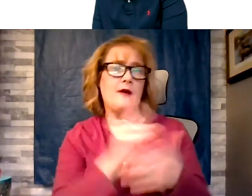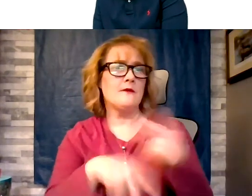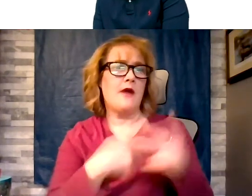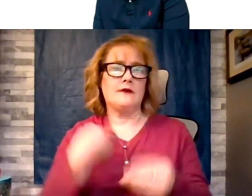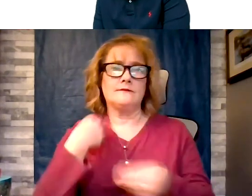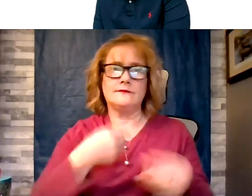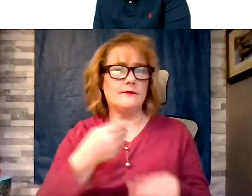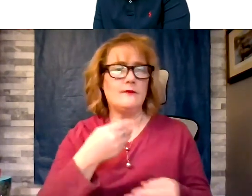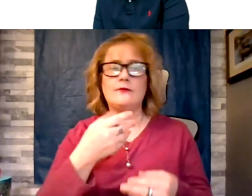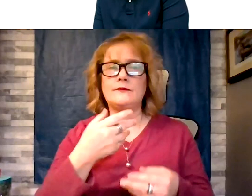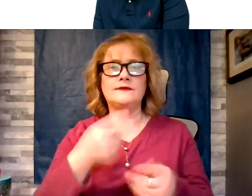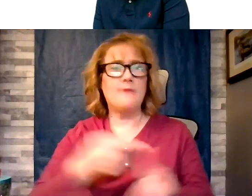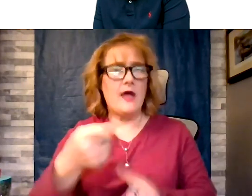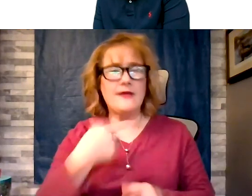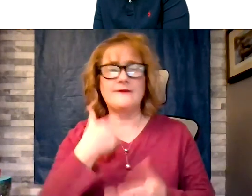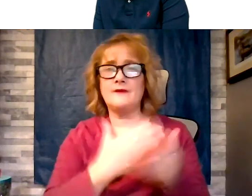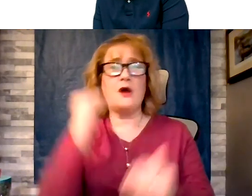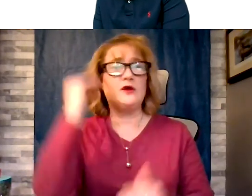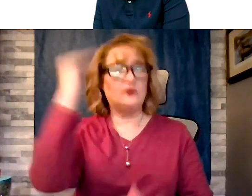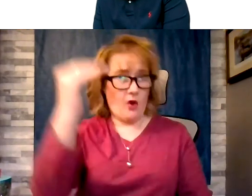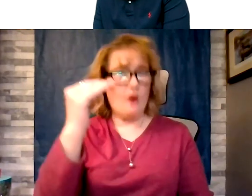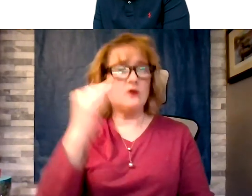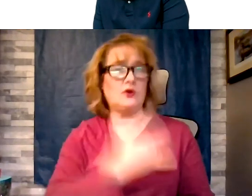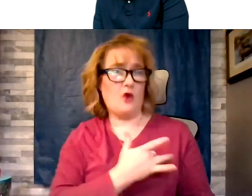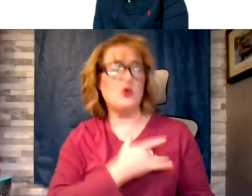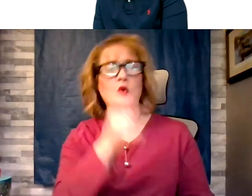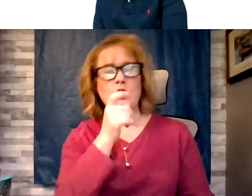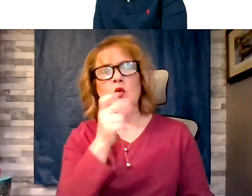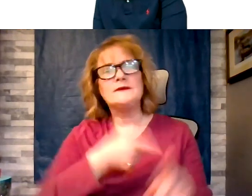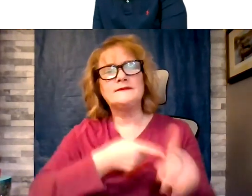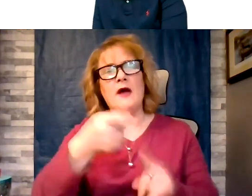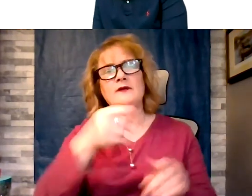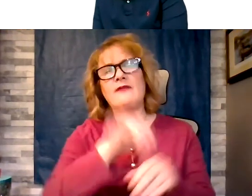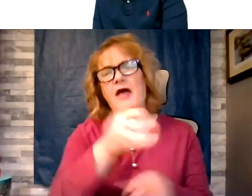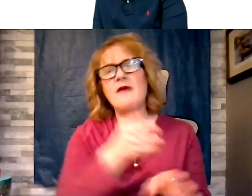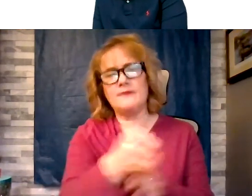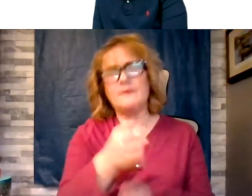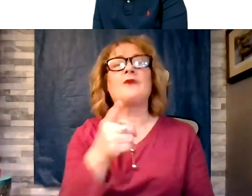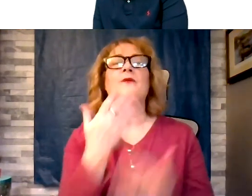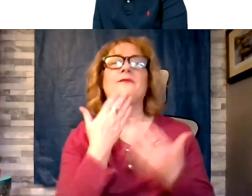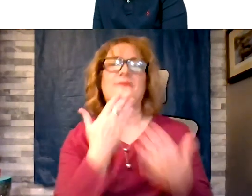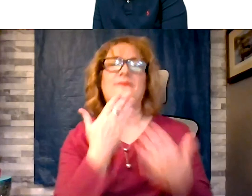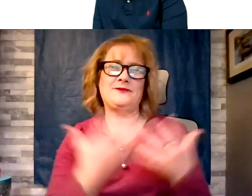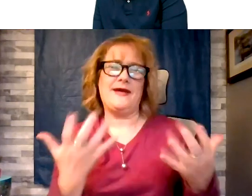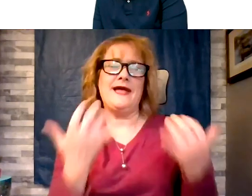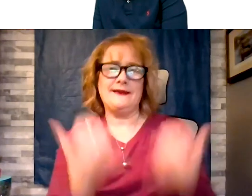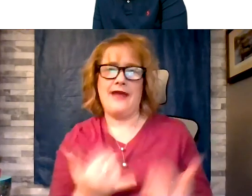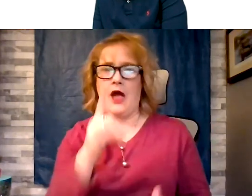adult cardiologists who specialize in that. Thank you so much. Now Lynae baker will ask questions. Go